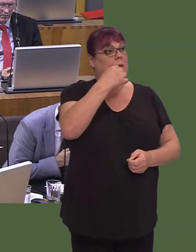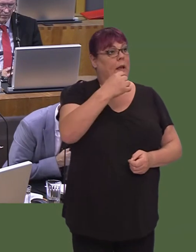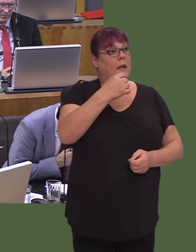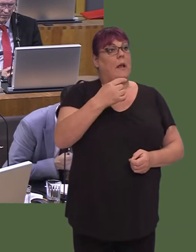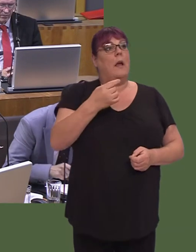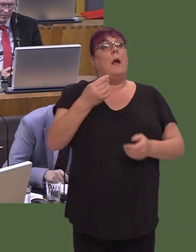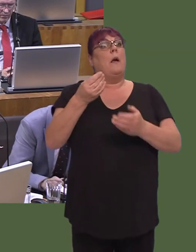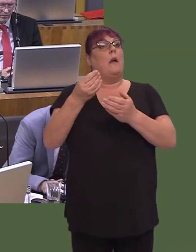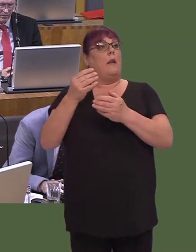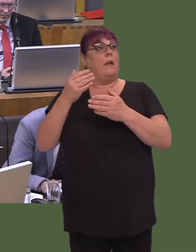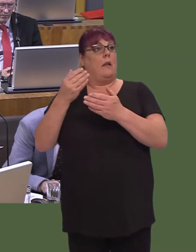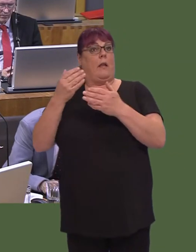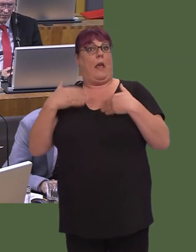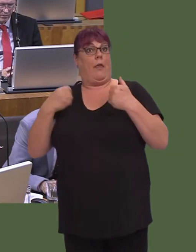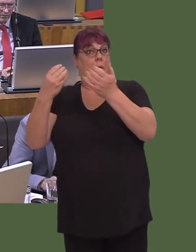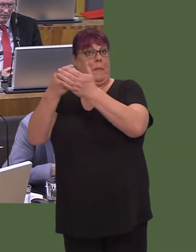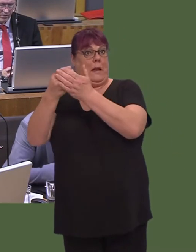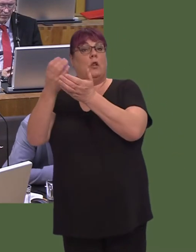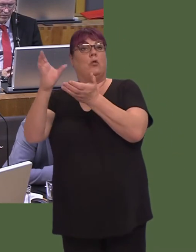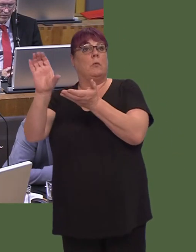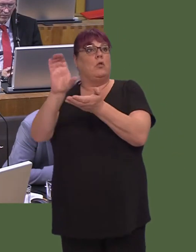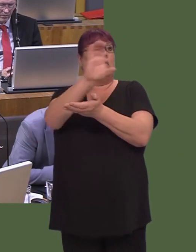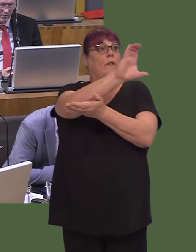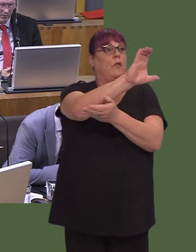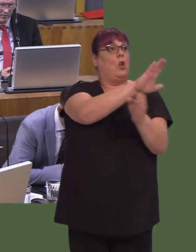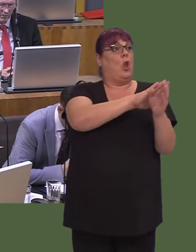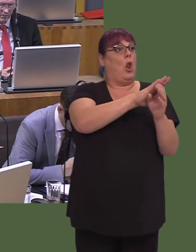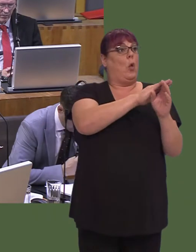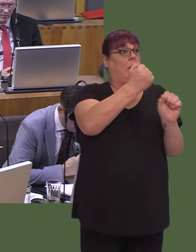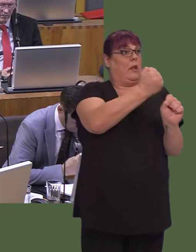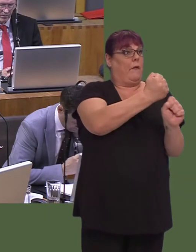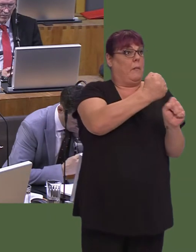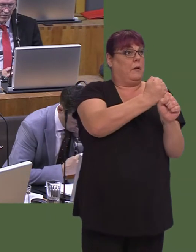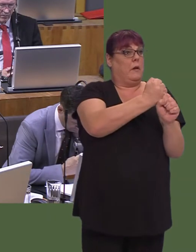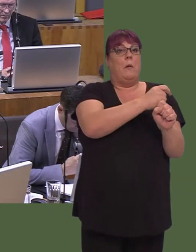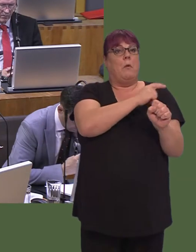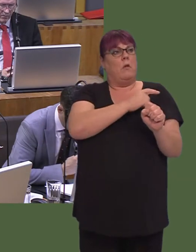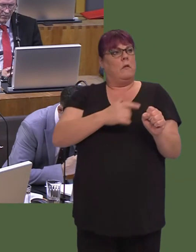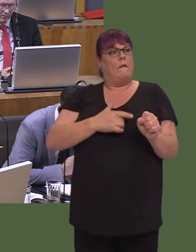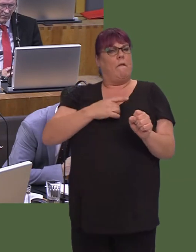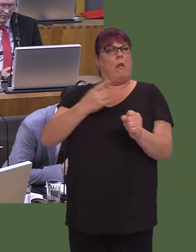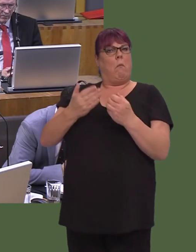dweud bod mwy a mwy o arian yn mynd mewn i iechyd. Mae'n gydbwysedd anoddógallaf i ddweud hynny nawróachos mae iechyd yn rhywbeth sy'n denu